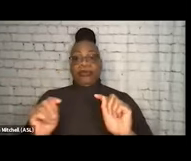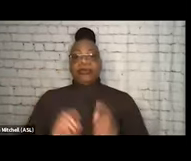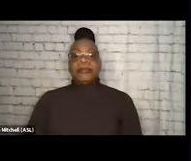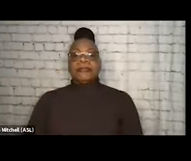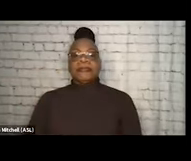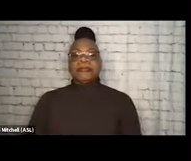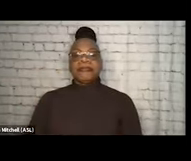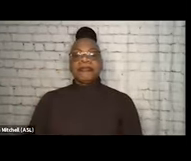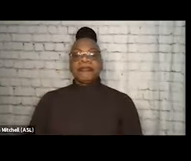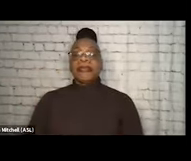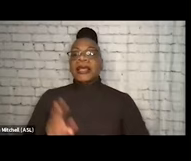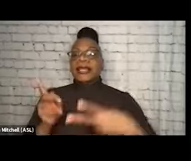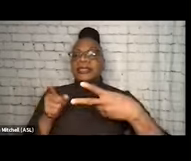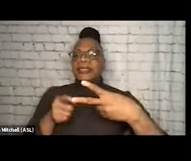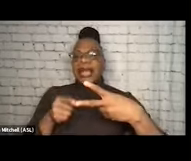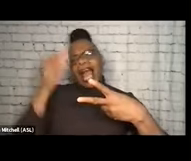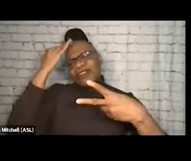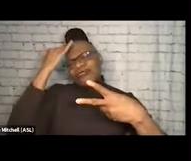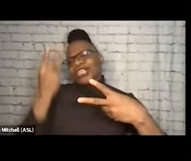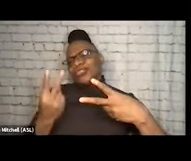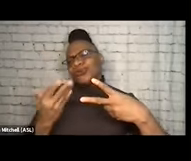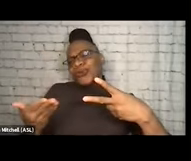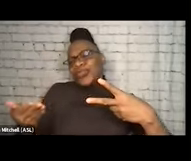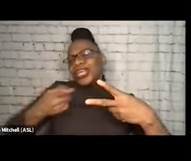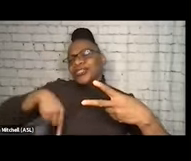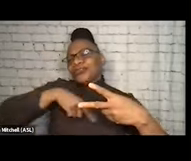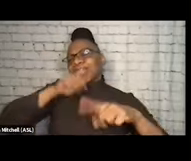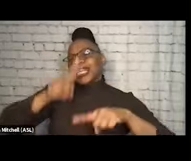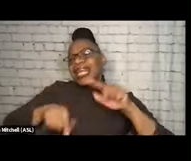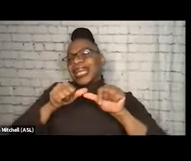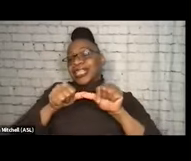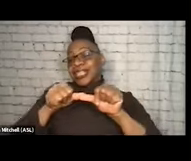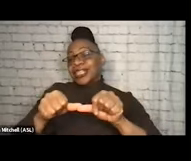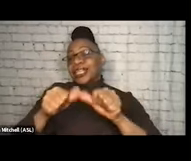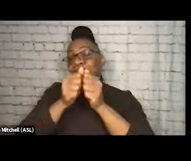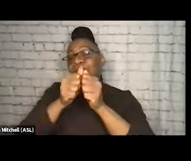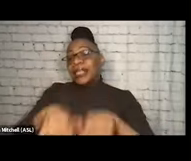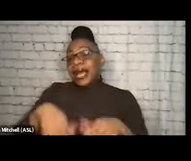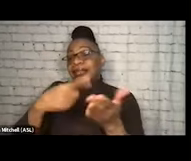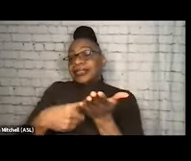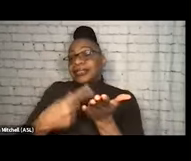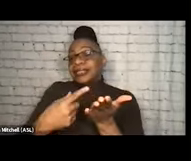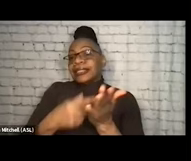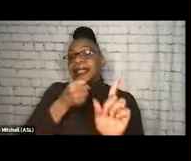And the second thing, I know I said there were two things that we really can't continue this conversation without addressing, is the impact of stigma.